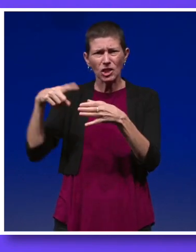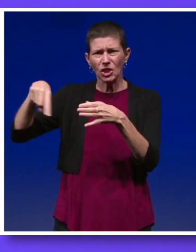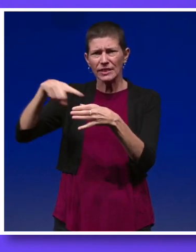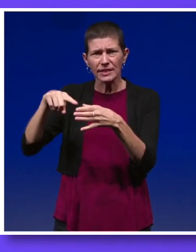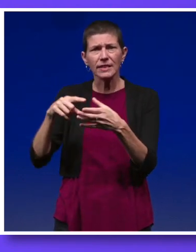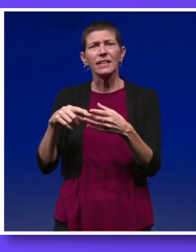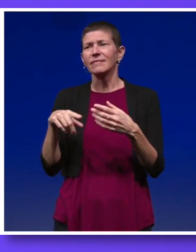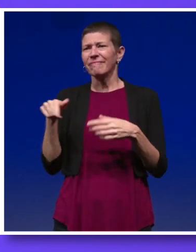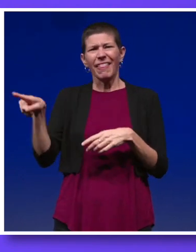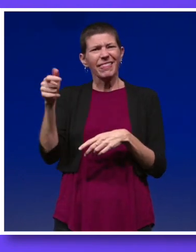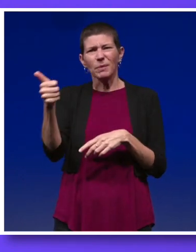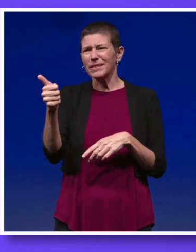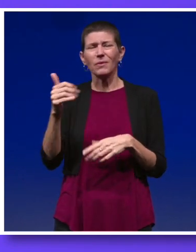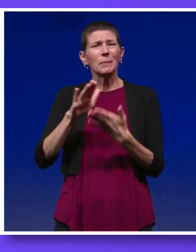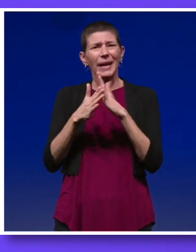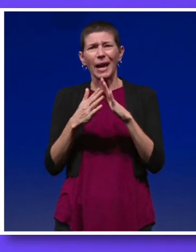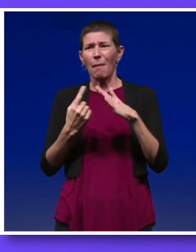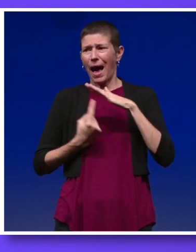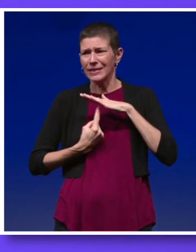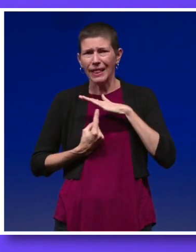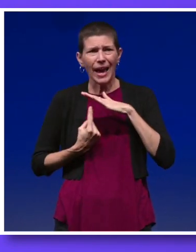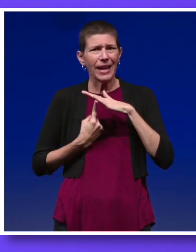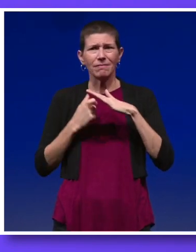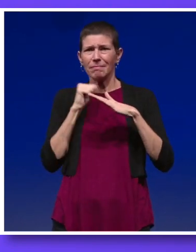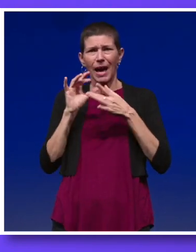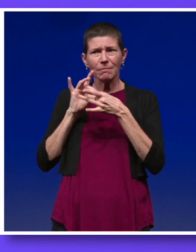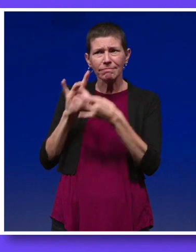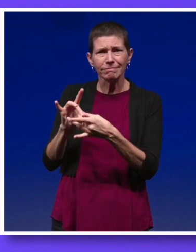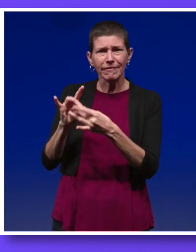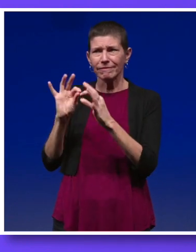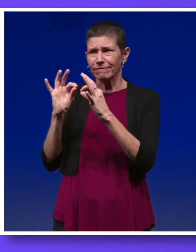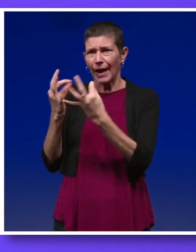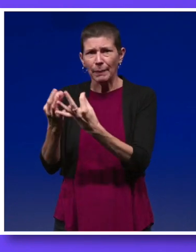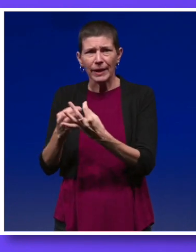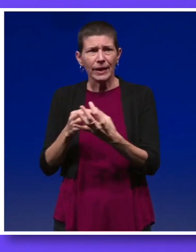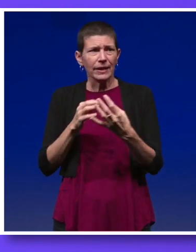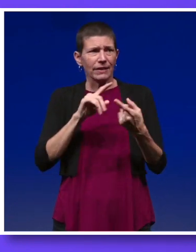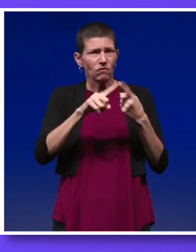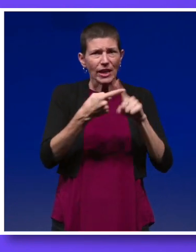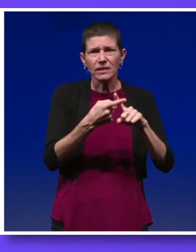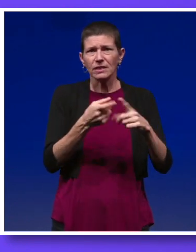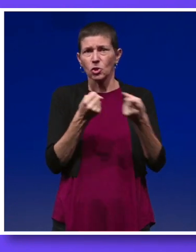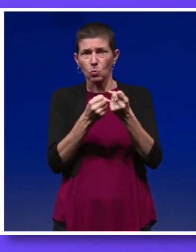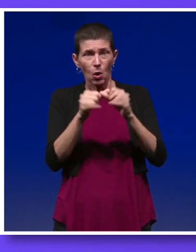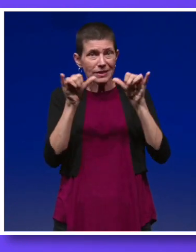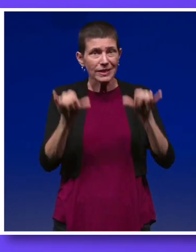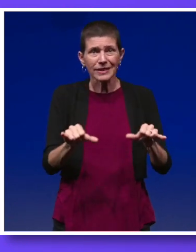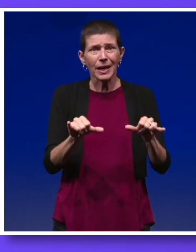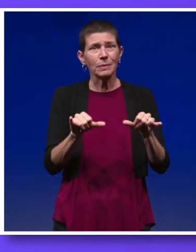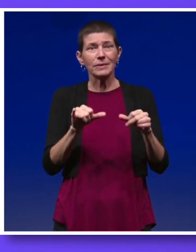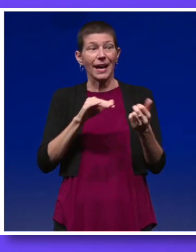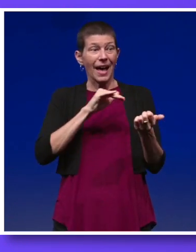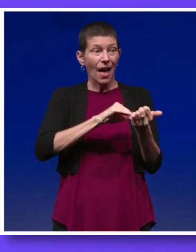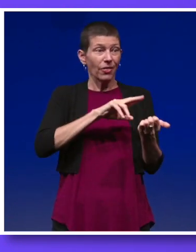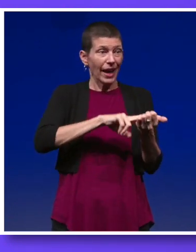and found themselves isolated from family, friends, support systems, and healthcare providers.